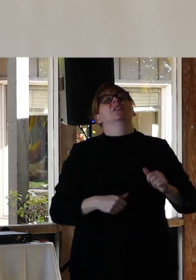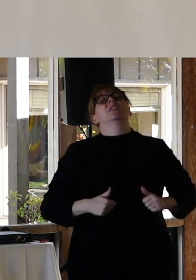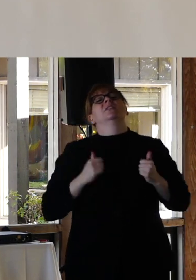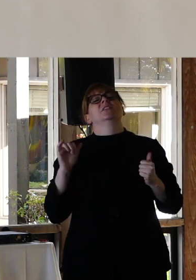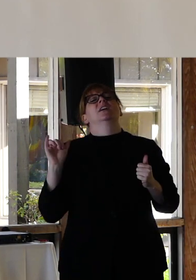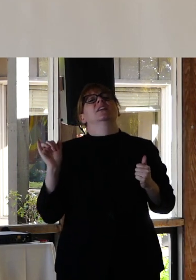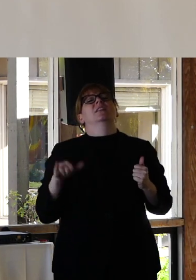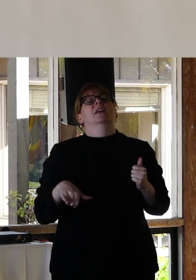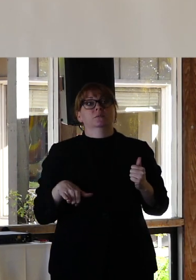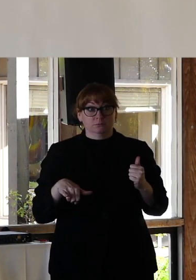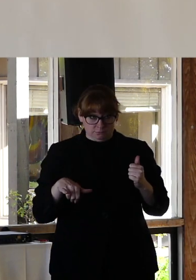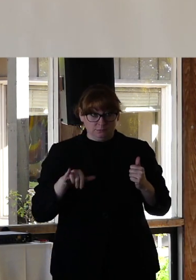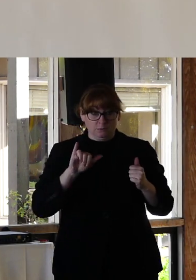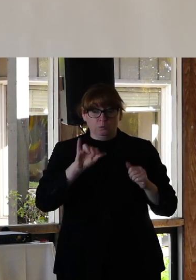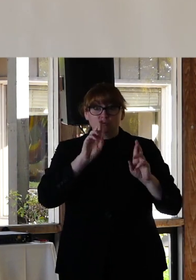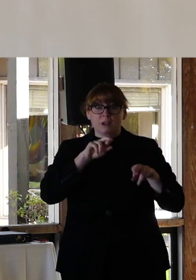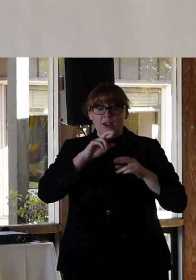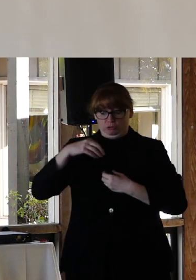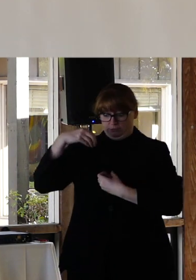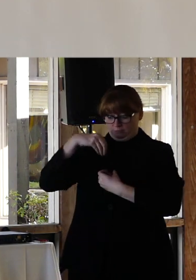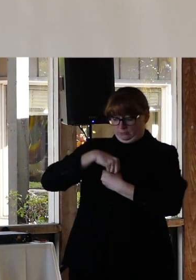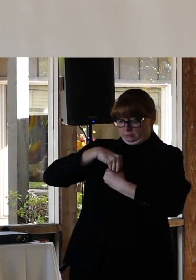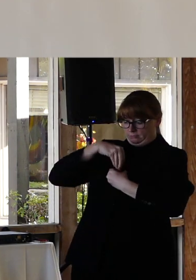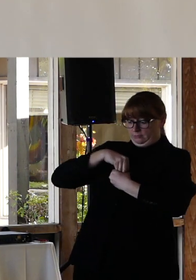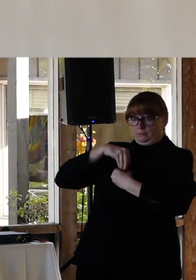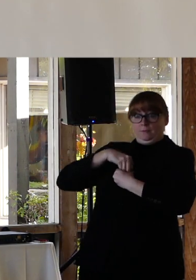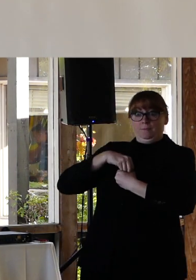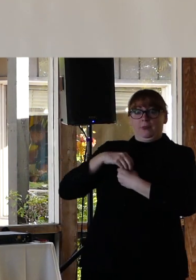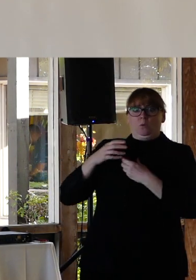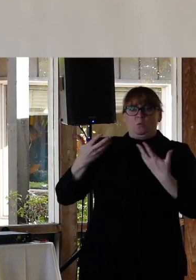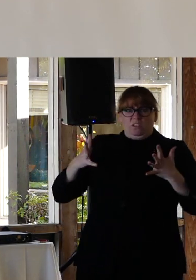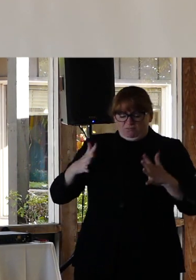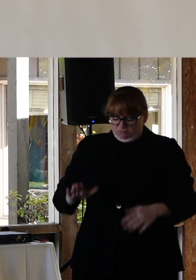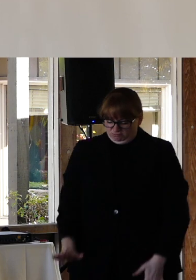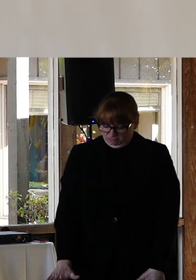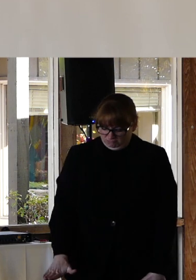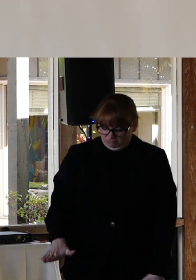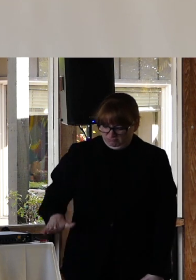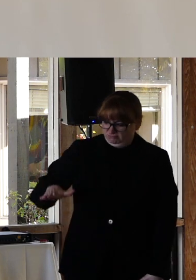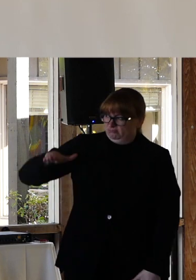Those oftentimes are the reactions that we are absolutely groomed to have